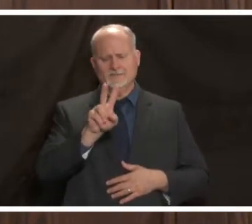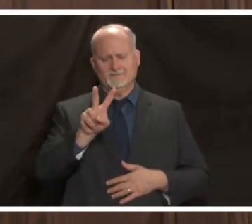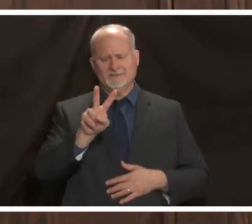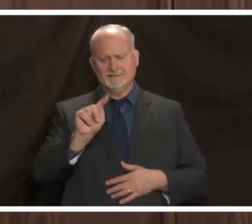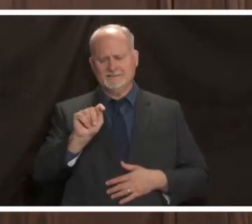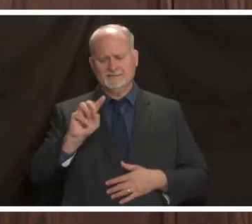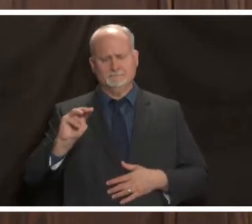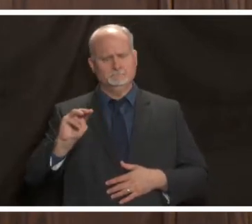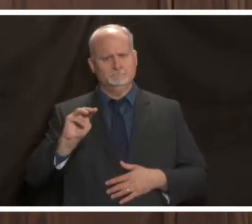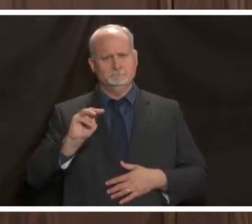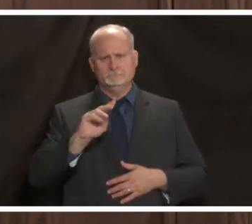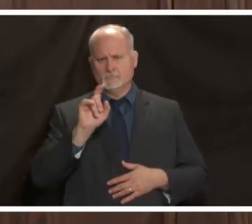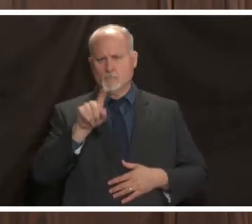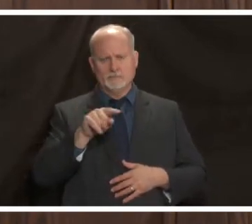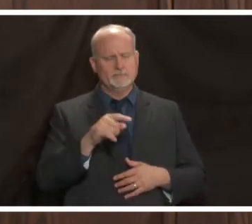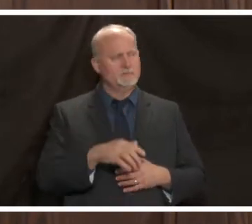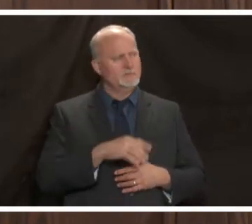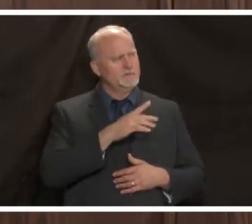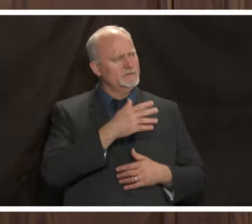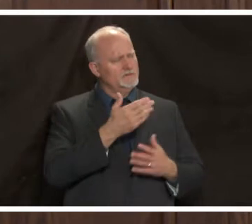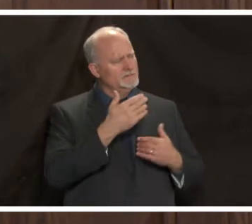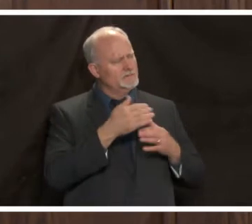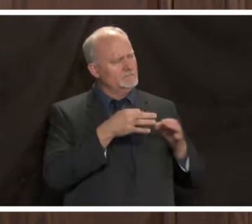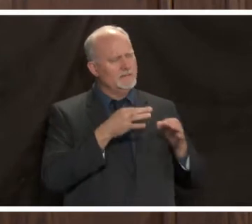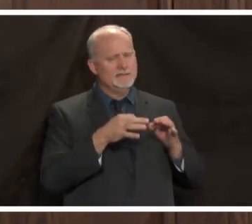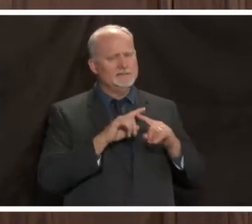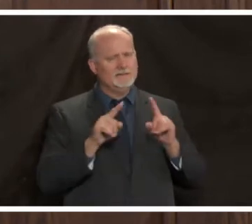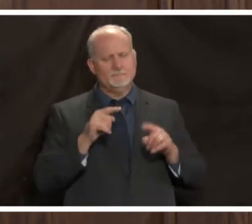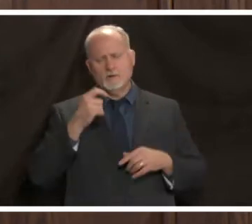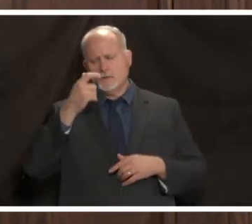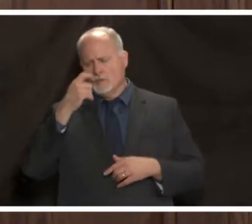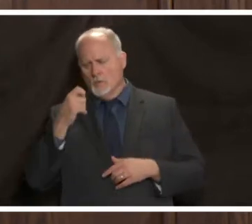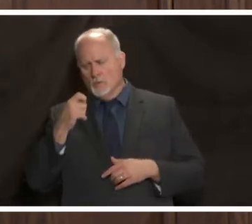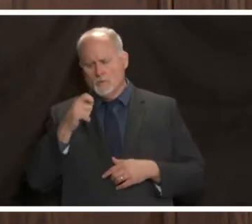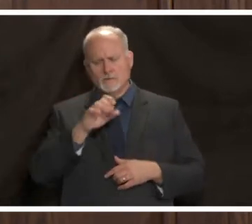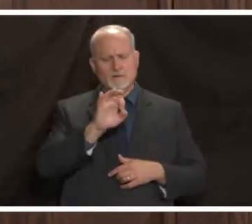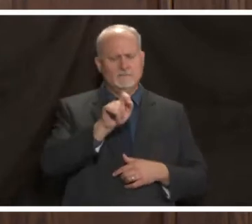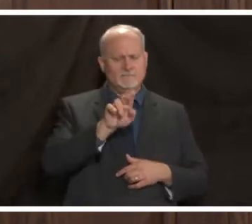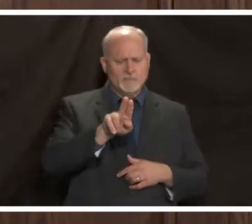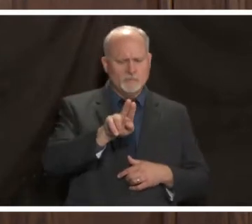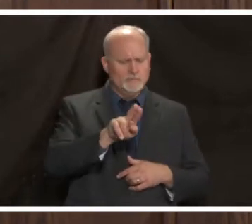brief overview of the difference between the cold flu and covid this fall a lot of people